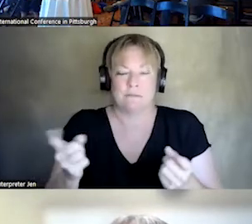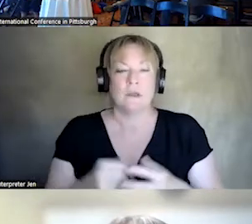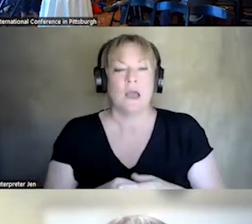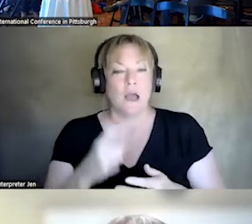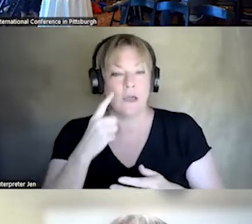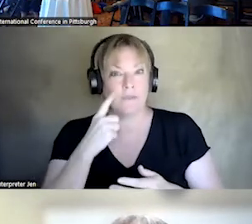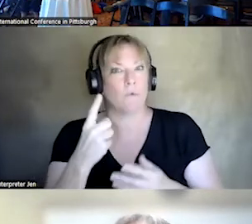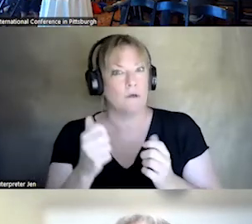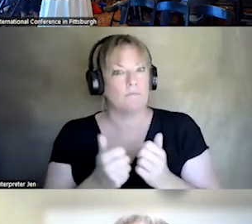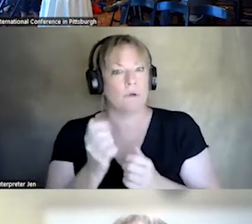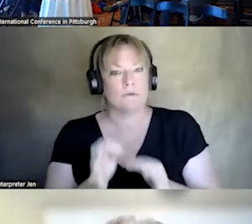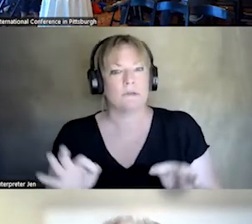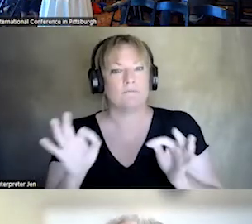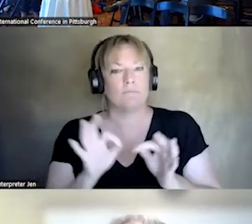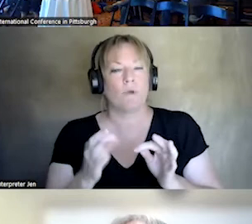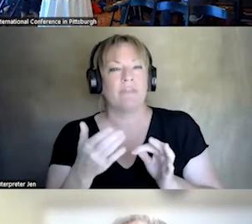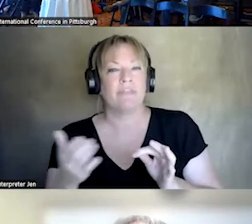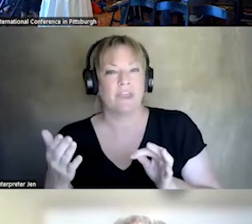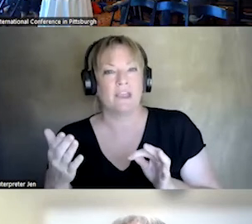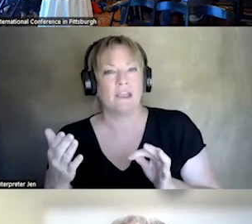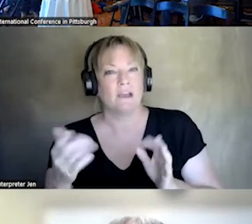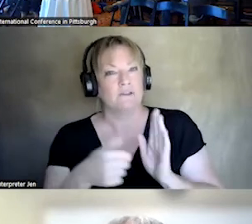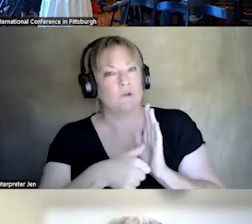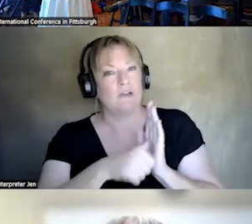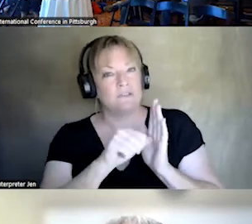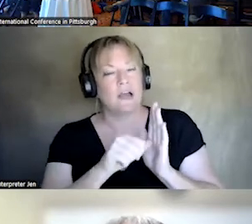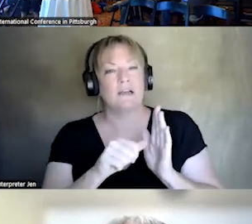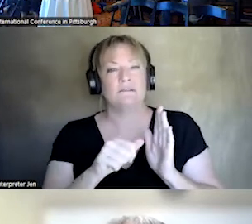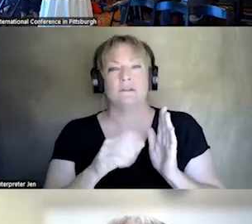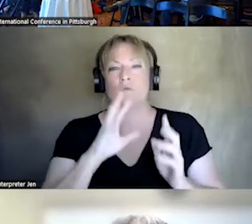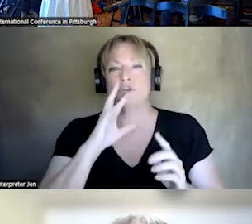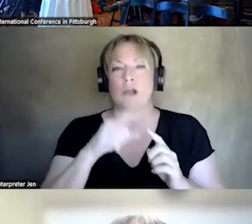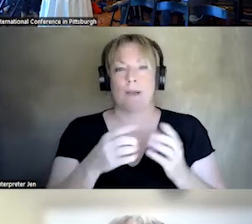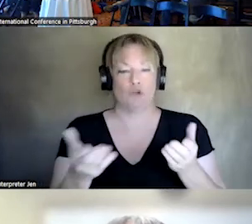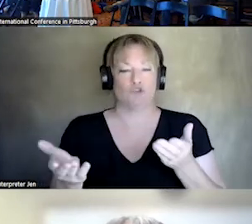IMPORTANT THINGS I COULD POINT OUT TO YOU IS WE TALK ABOUT SERVICE DELIVERY MODELS.